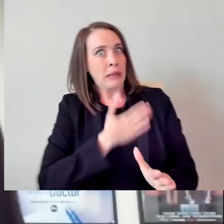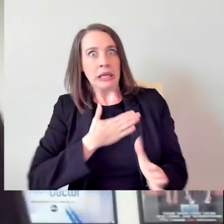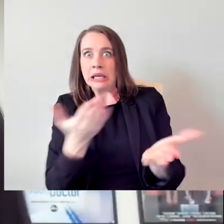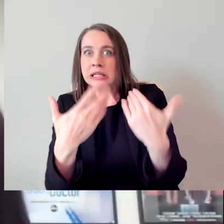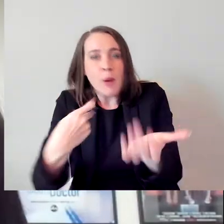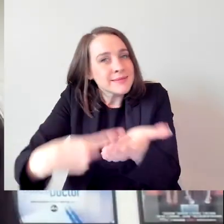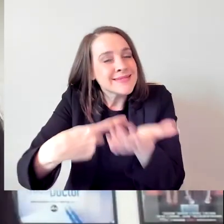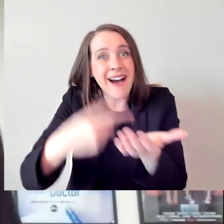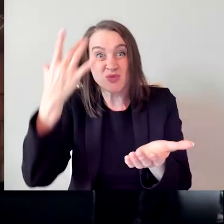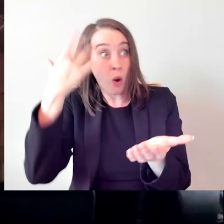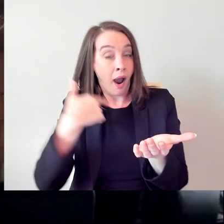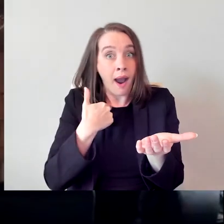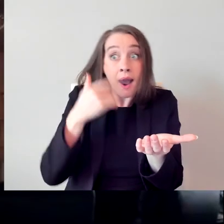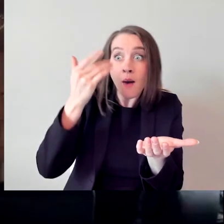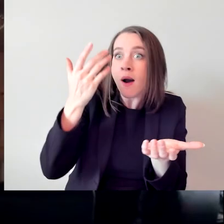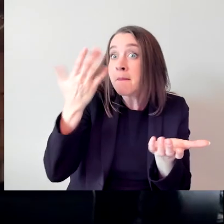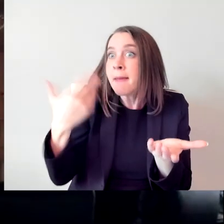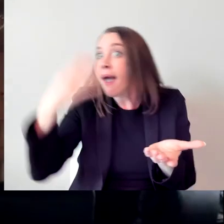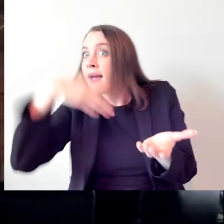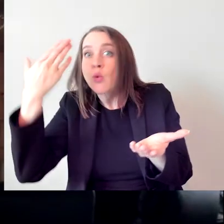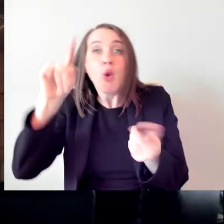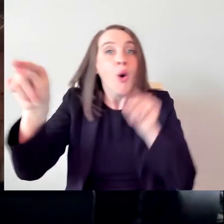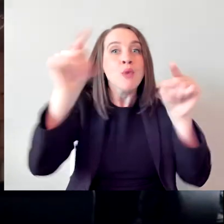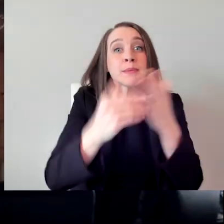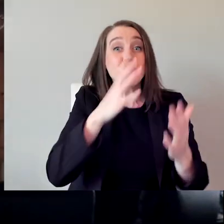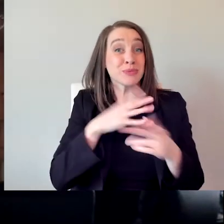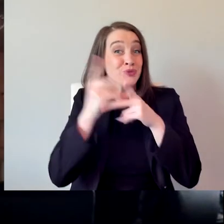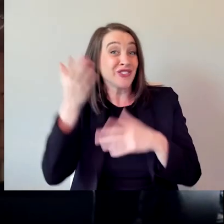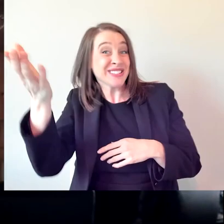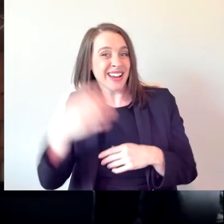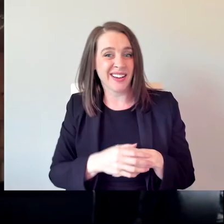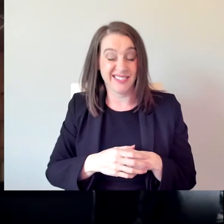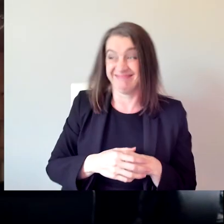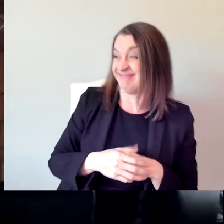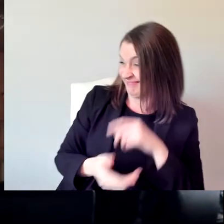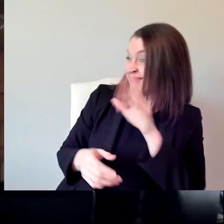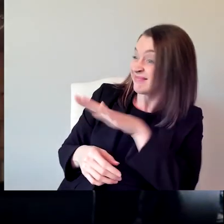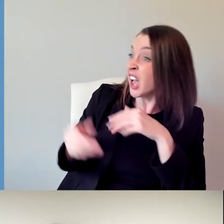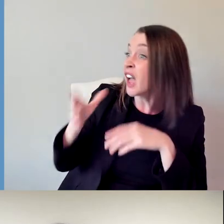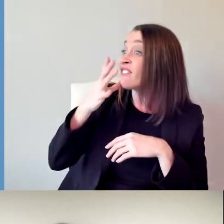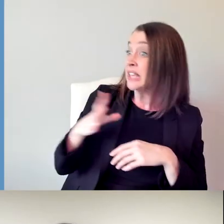supervisors as well. I think you even beat the female directors. I think that's even worse than the numbers-- Yeah, it's worse.